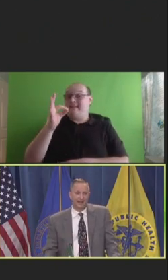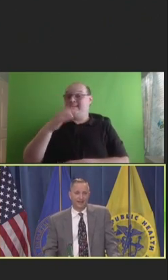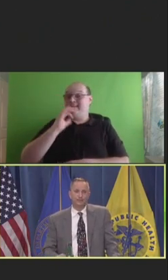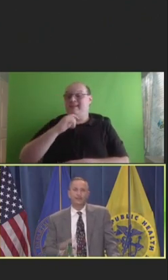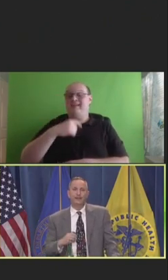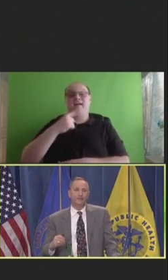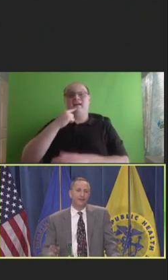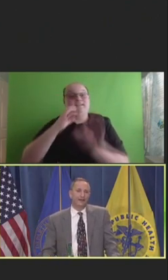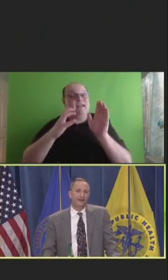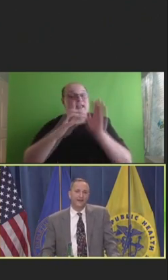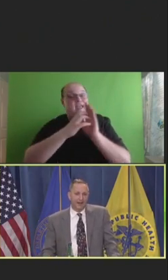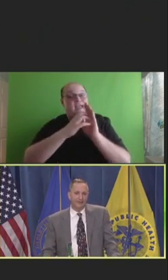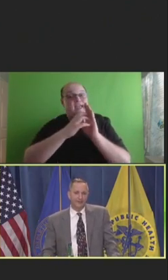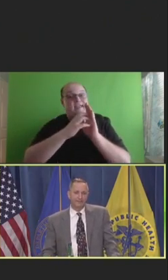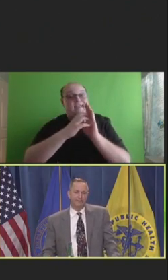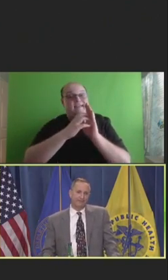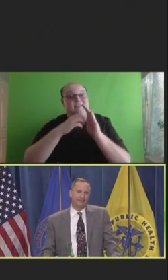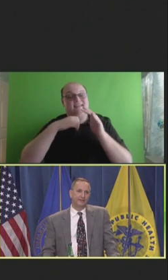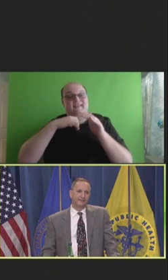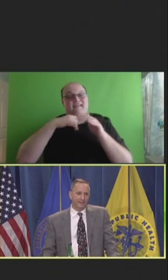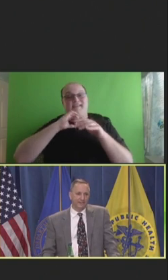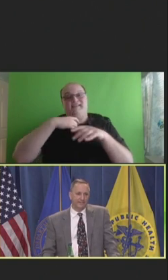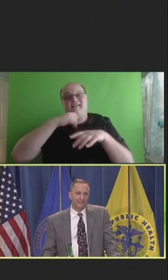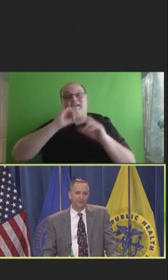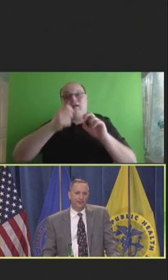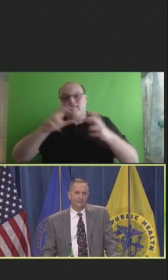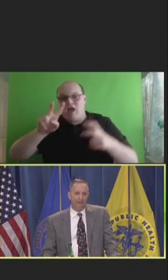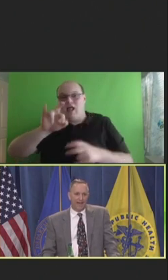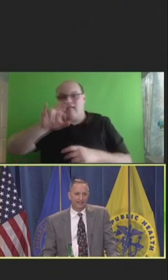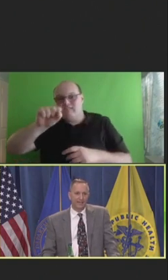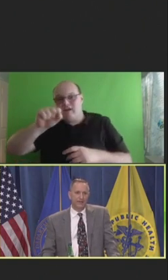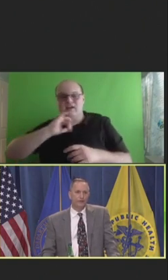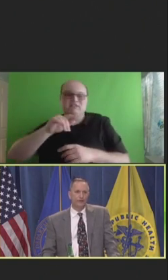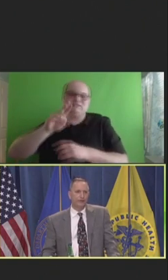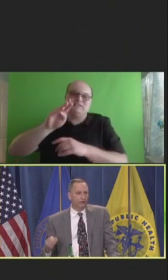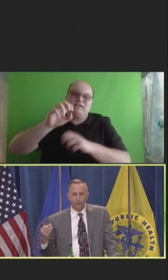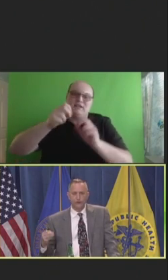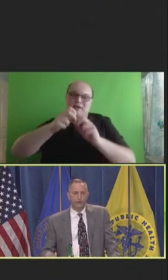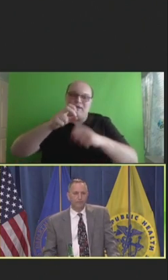I was trained to fight viruses, bacteria, malignancies, when in fact who knew the biggest